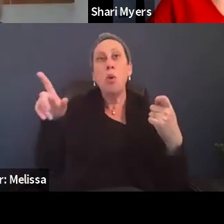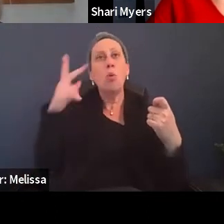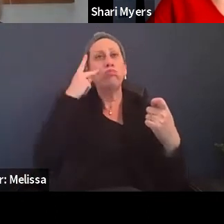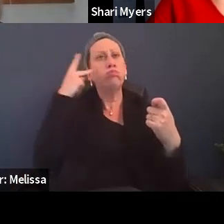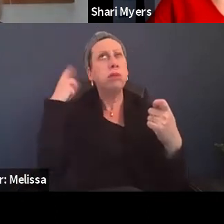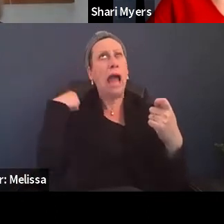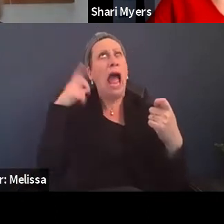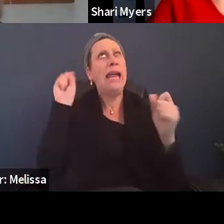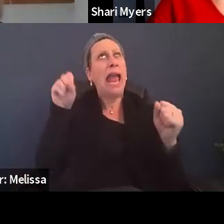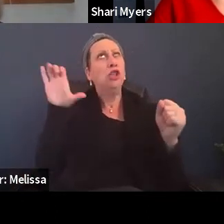Small steps.